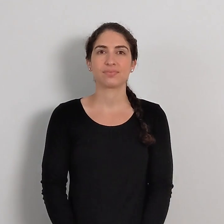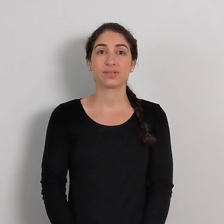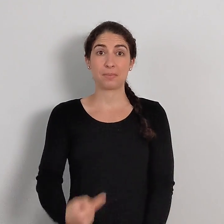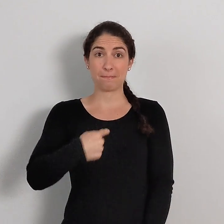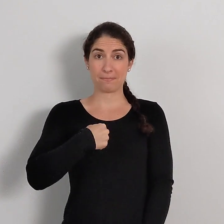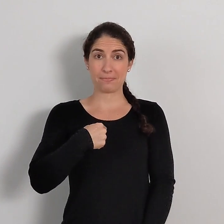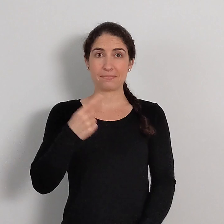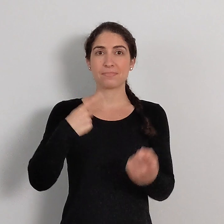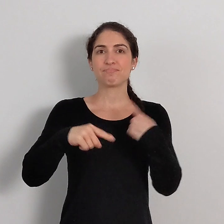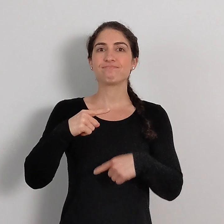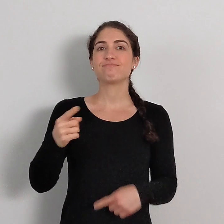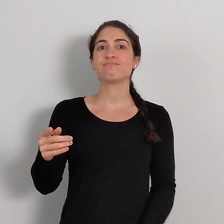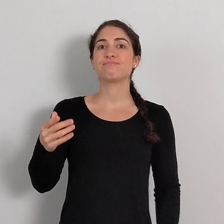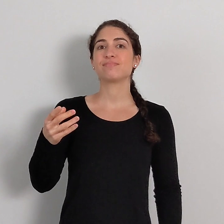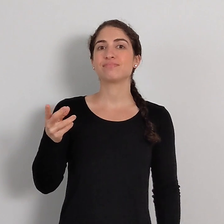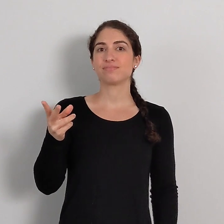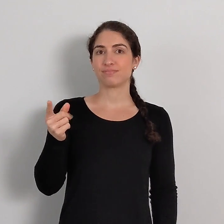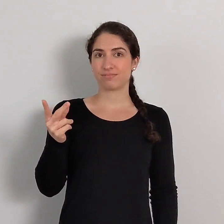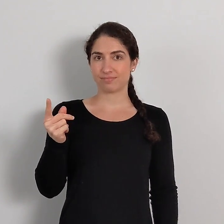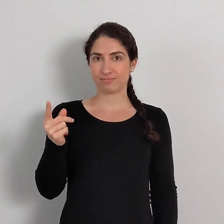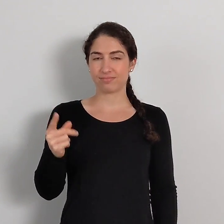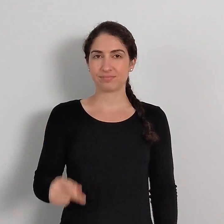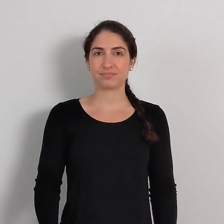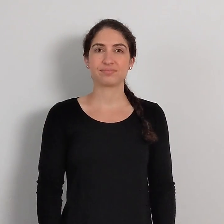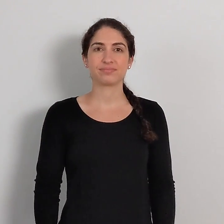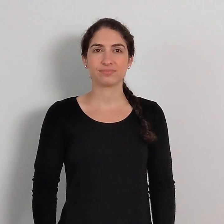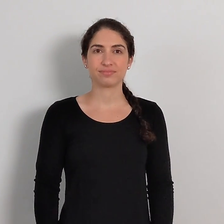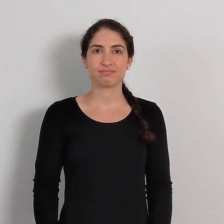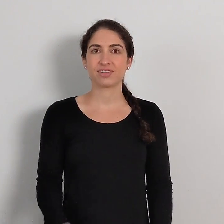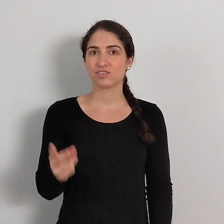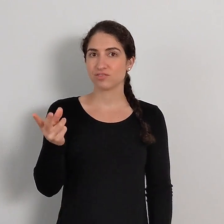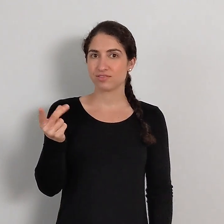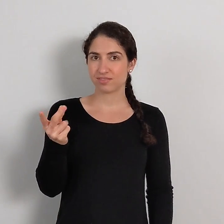Me? I sign DOG. DOG